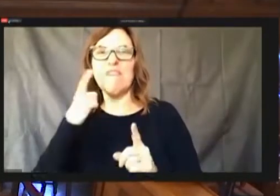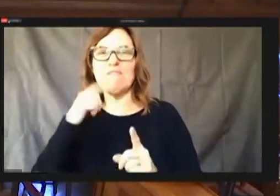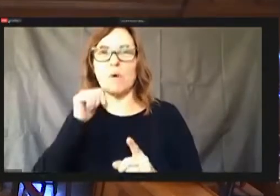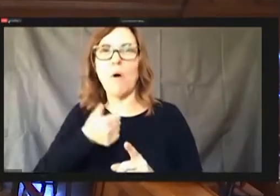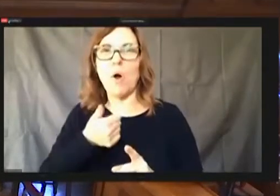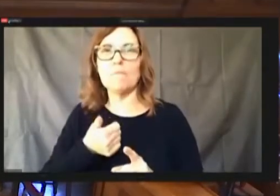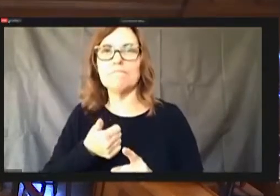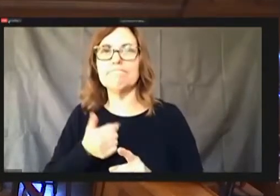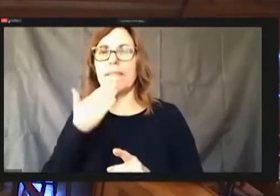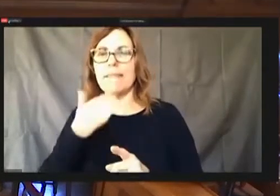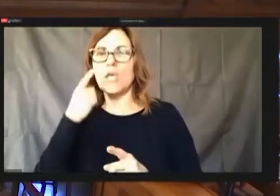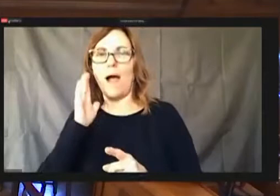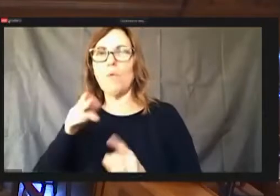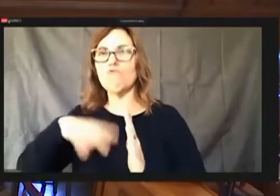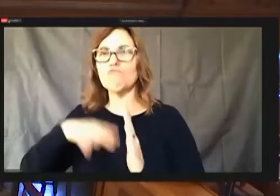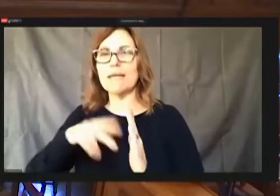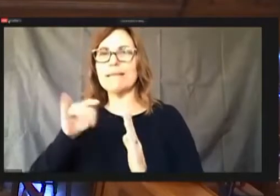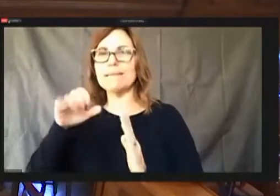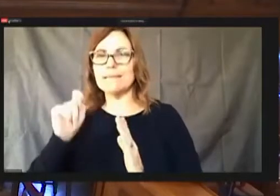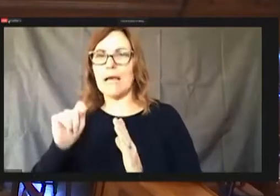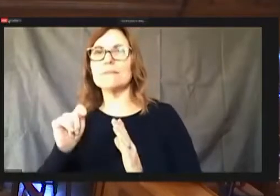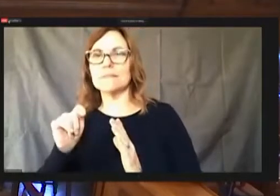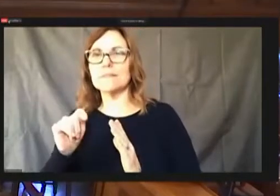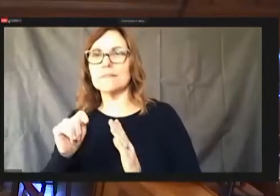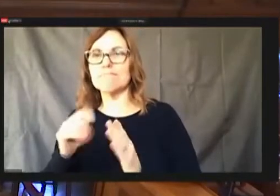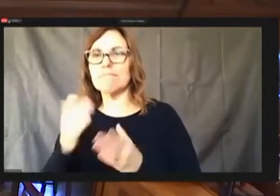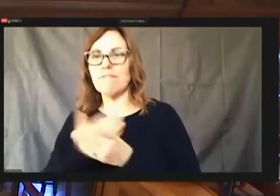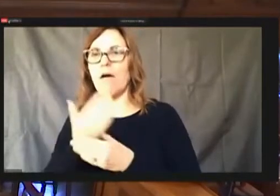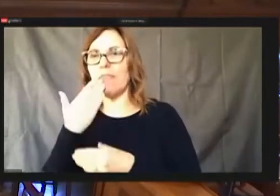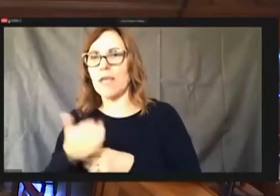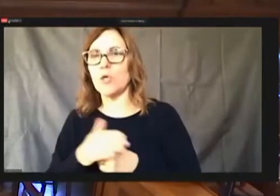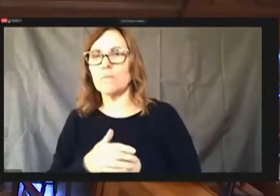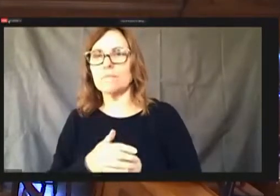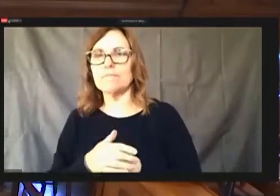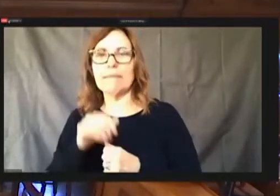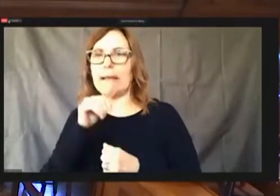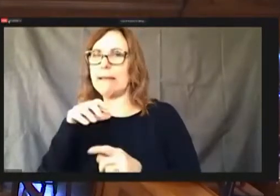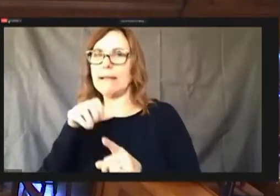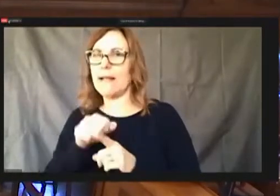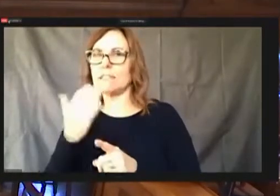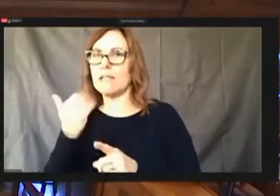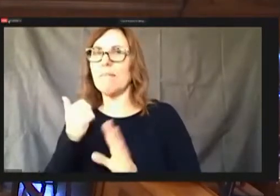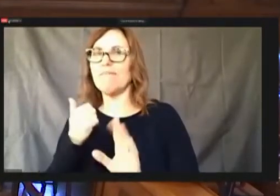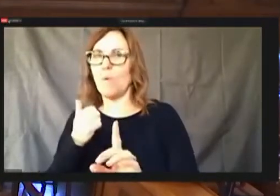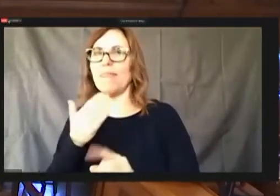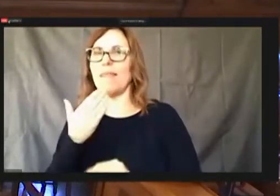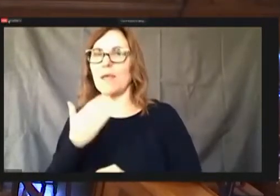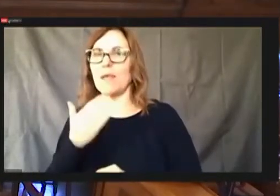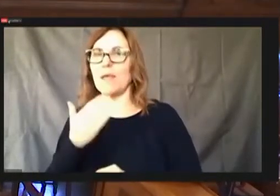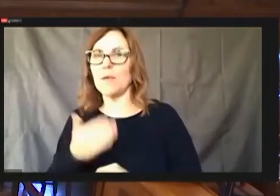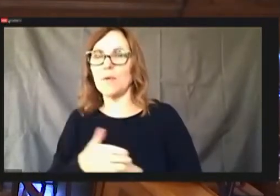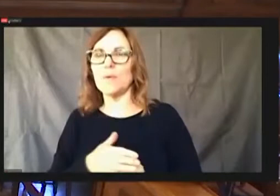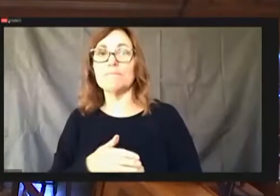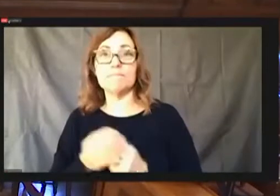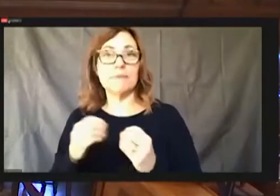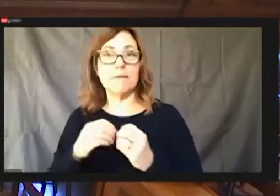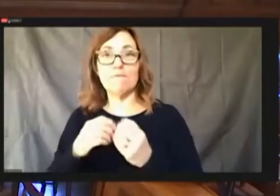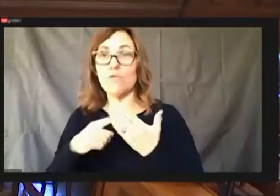I didn't catch that before. Thank you for the discussion on operating movement number . Thank you.